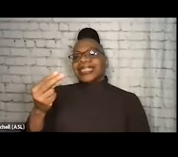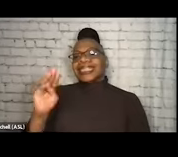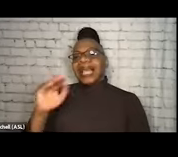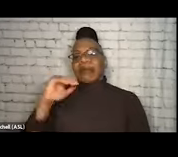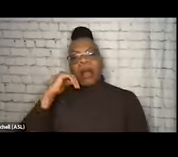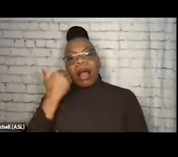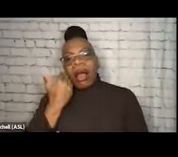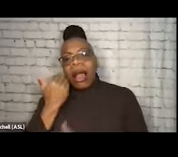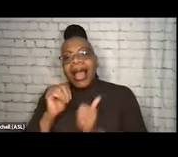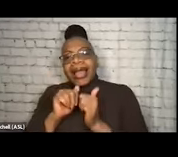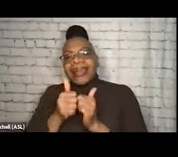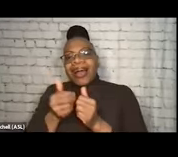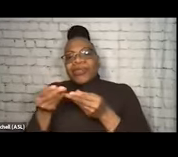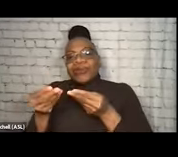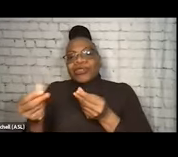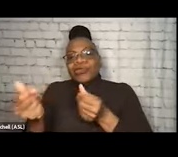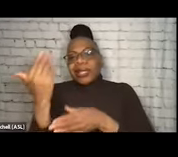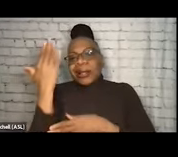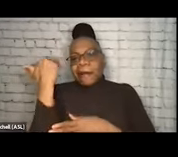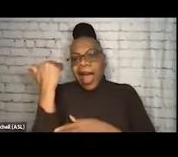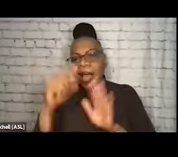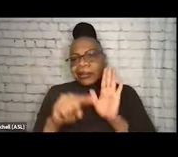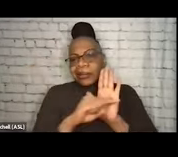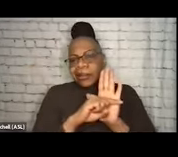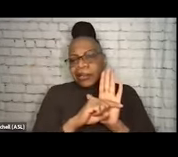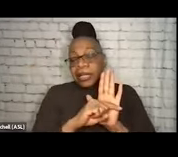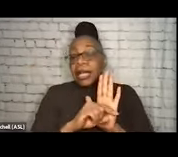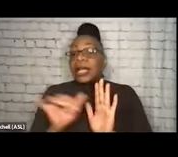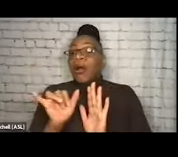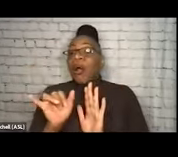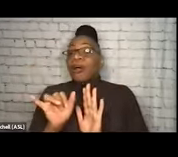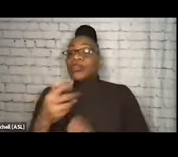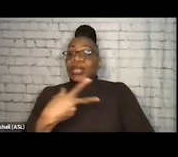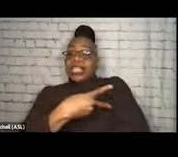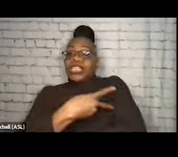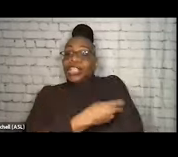that can be taken care of in-house, very often. We look at our injection supplies. Why do we offer syringes?